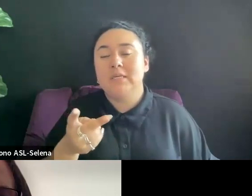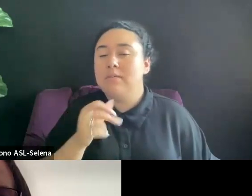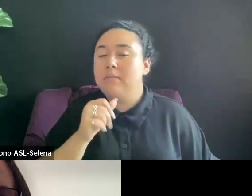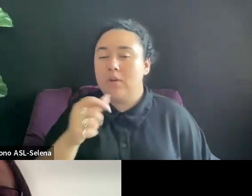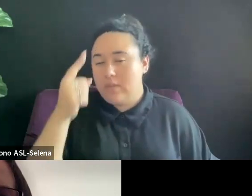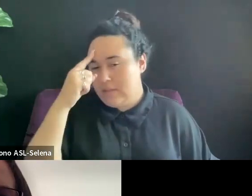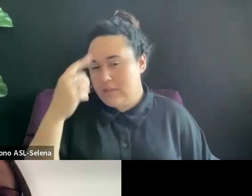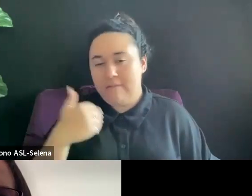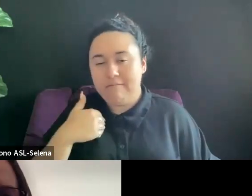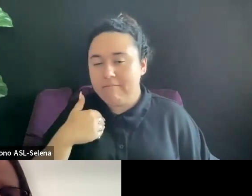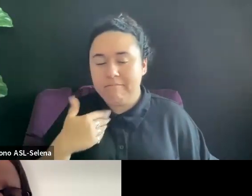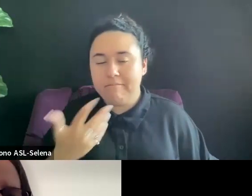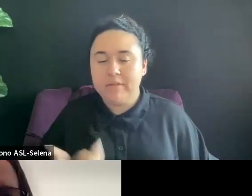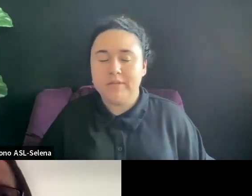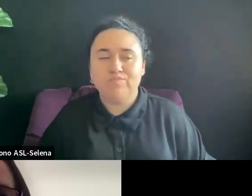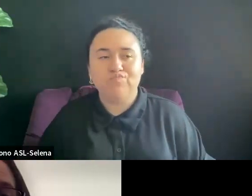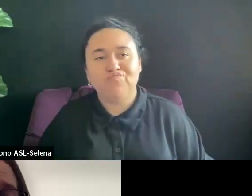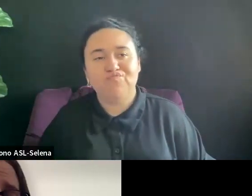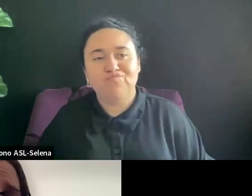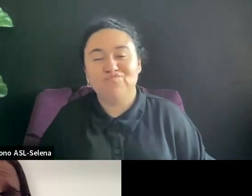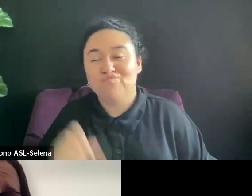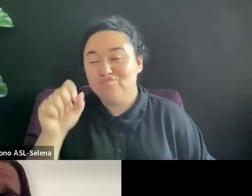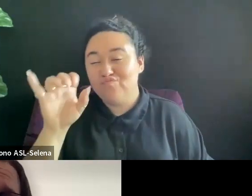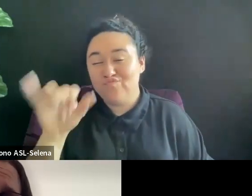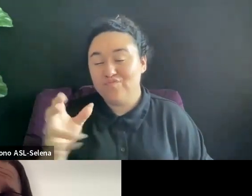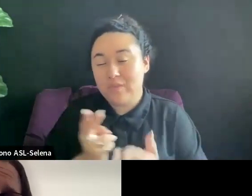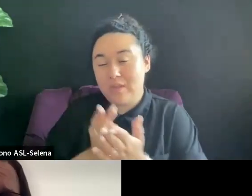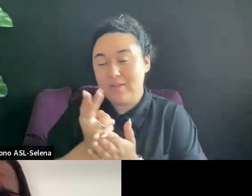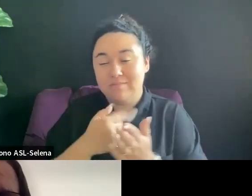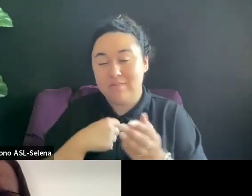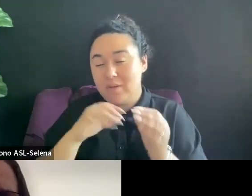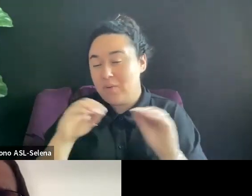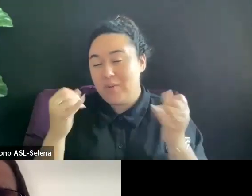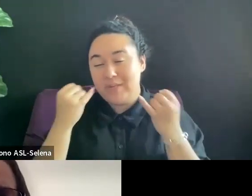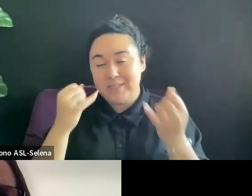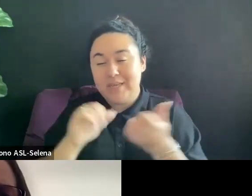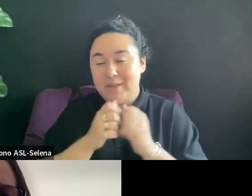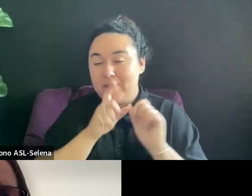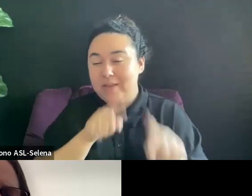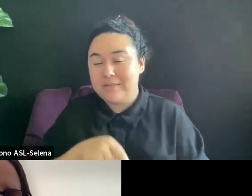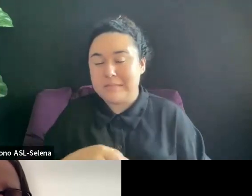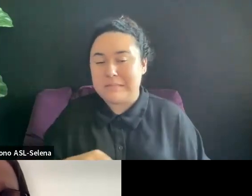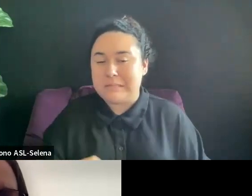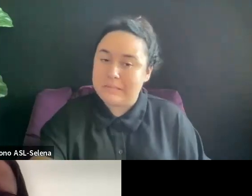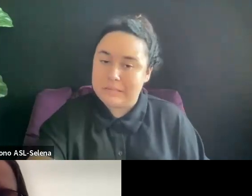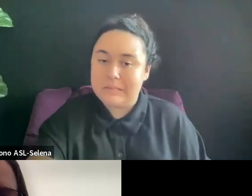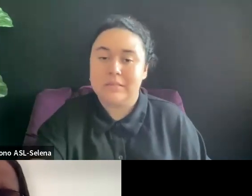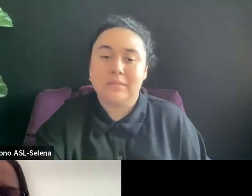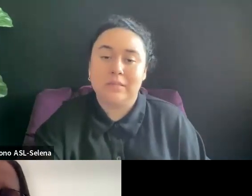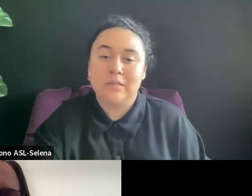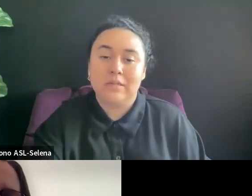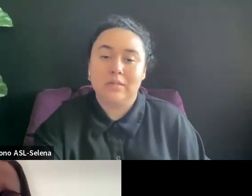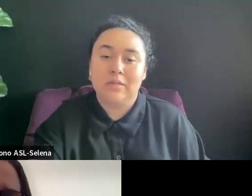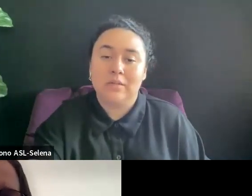I HONESTLY HAVE NO IDEA HOW THE ANSWER THAT QUESTION. I DON'T KNOW IF YOU CAN SET UP EXPECTATIONS